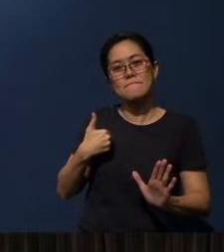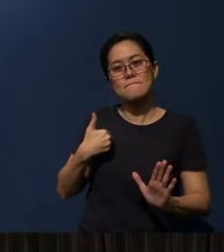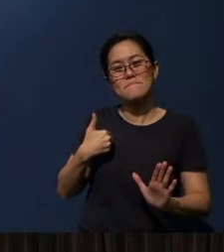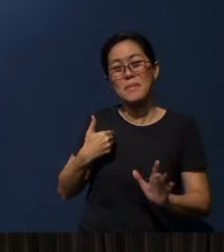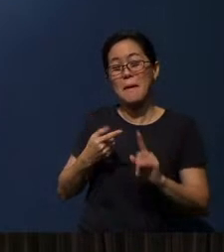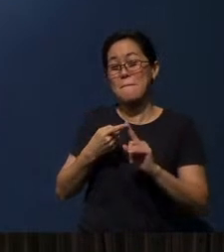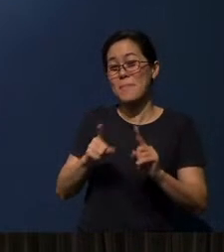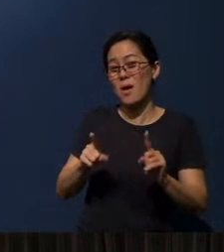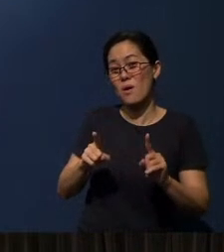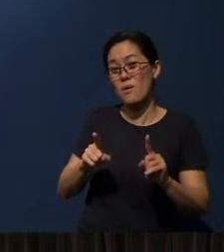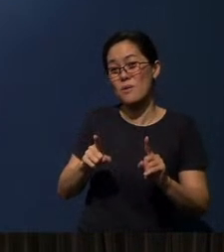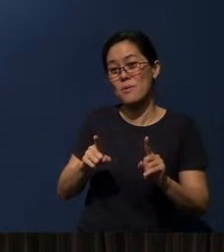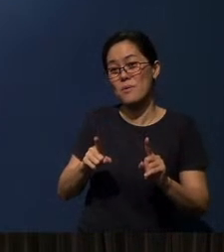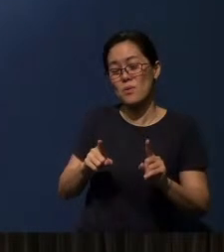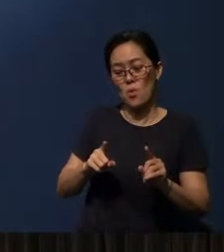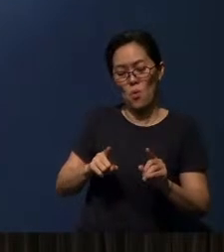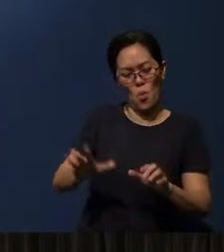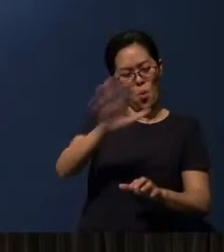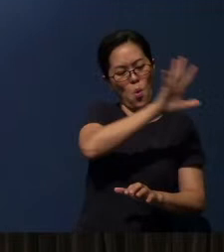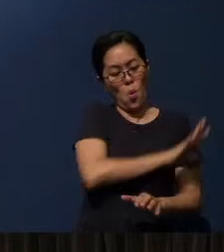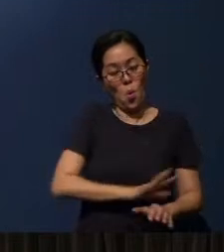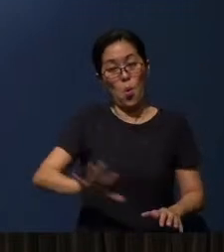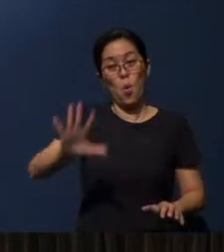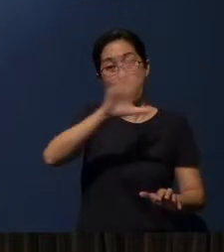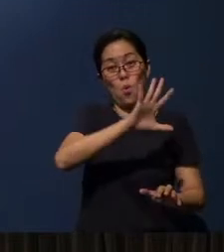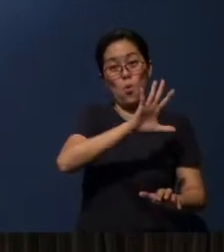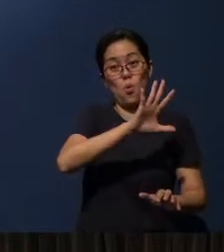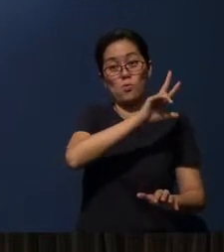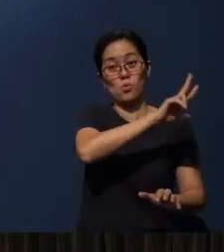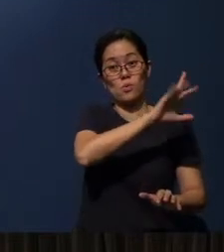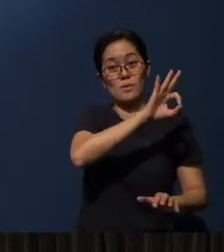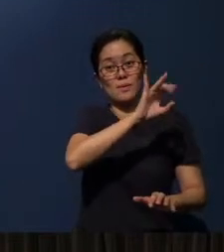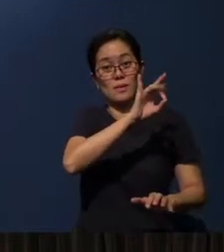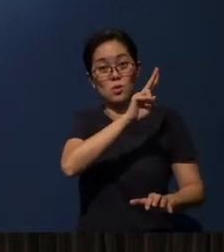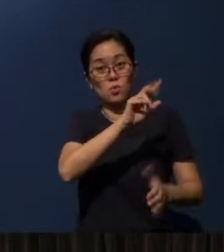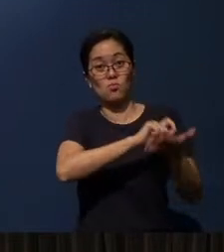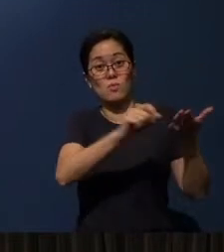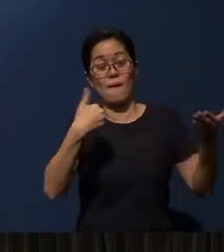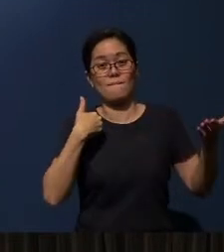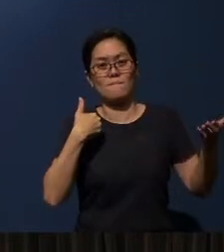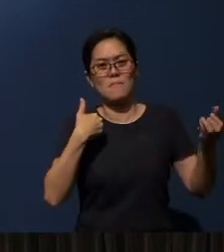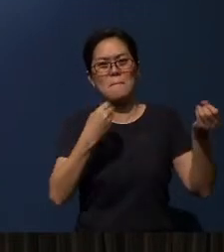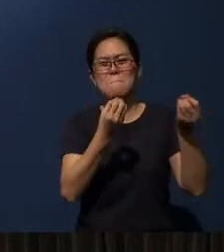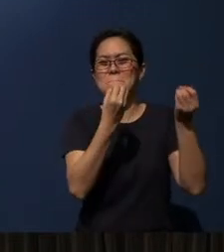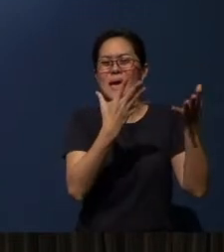However, of all these which have written form, many are actually also rarely written.